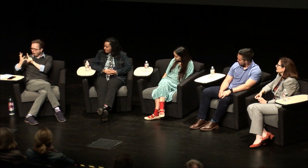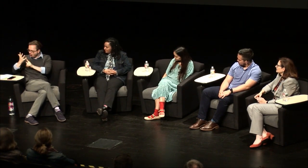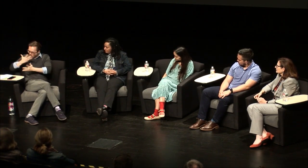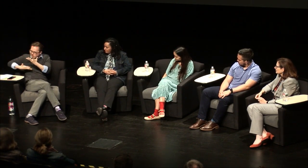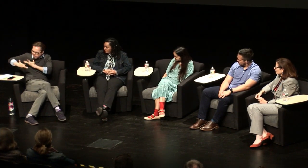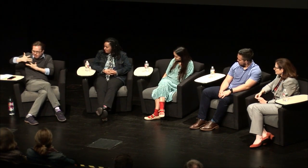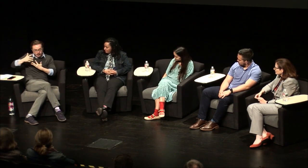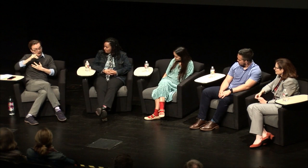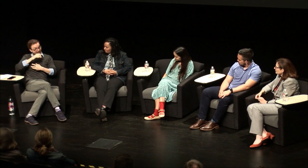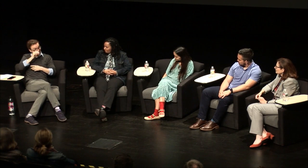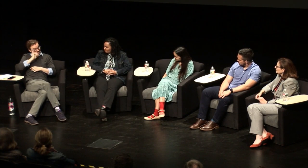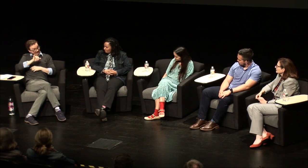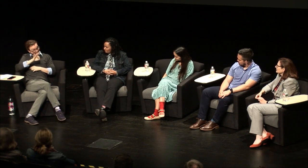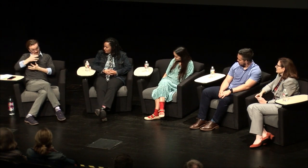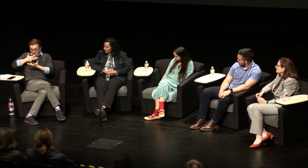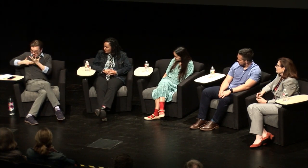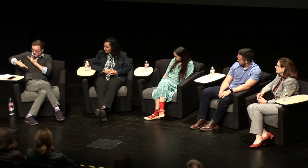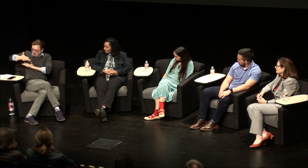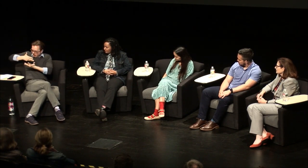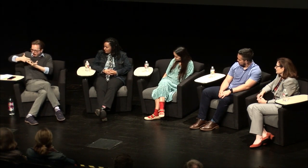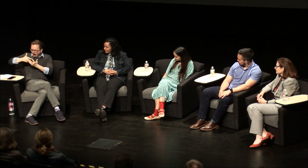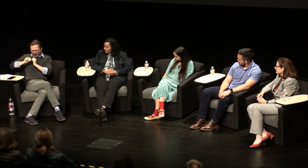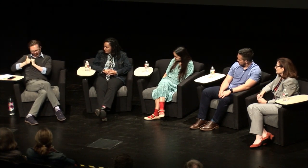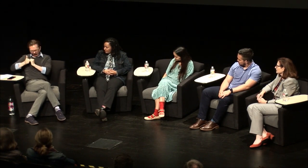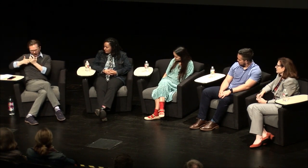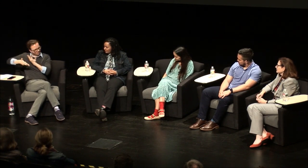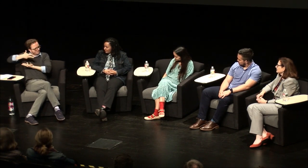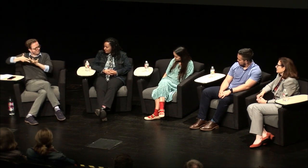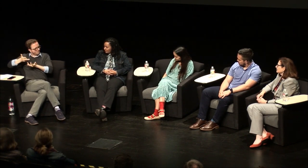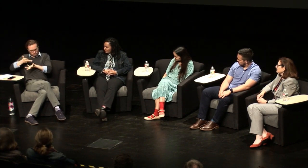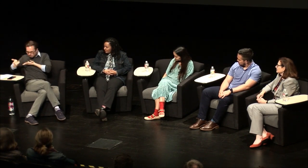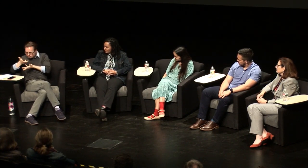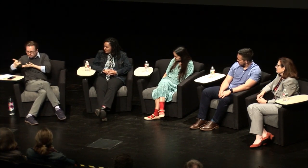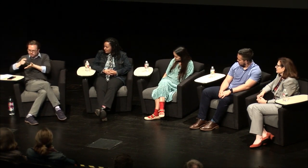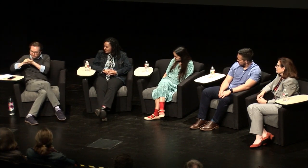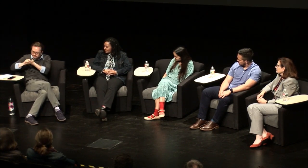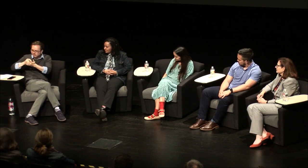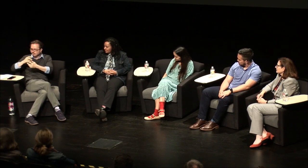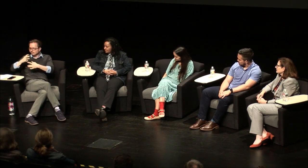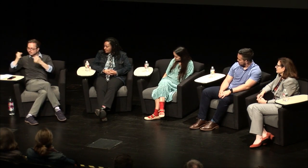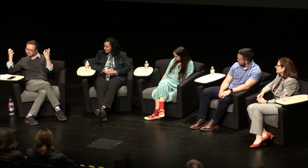left out if you feel like you were you know able to have a peer group yeah in a